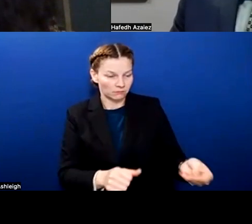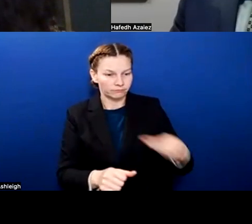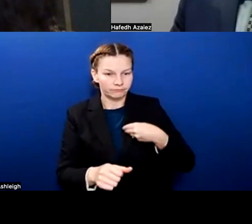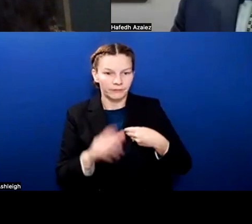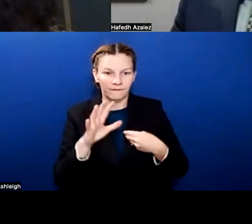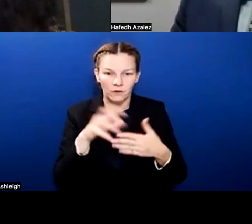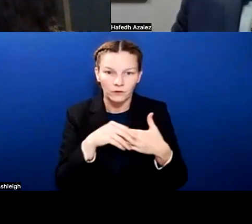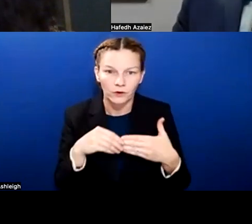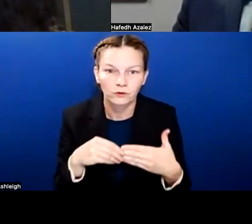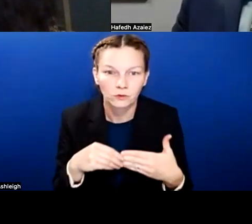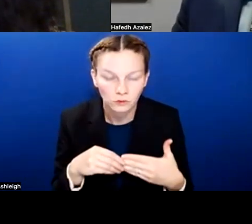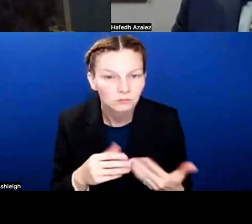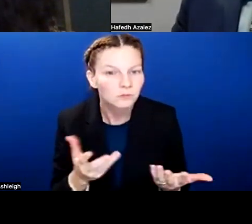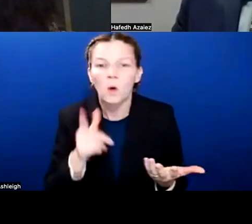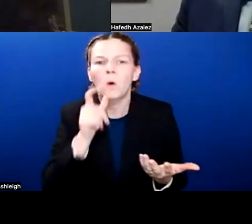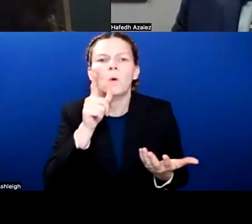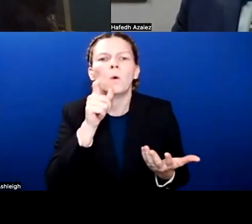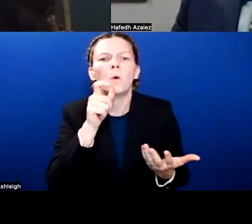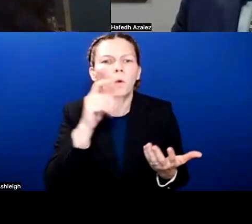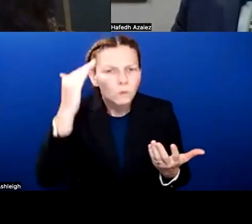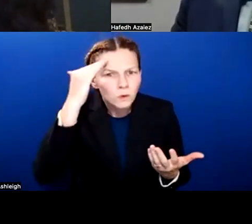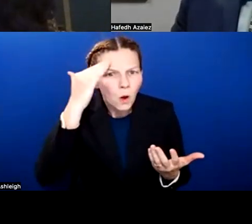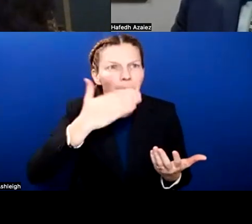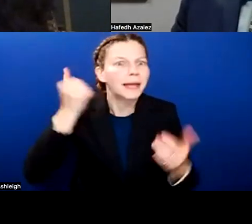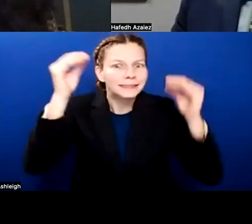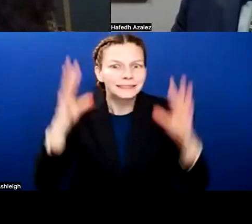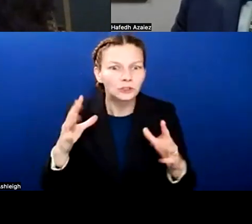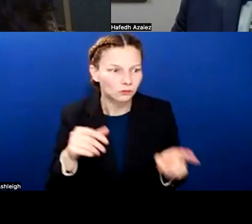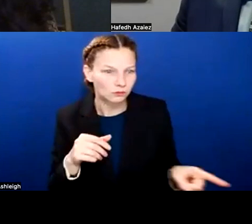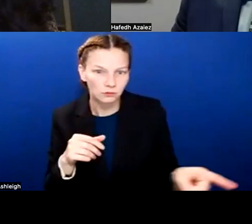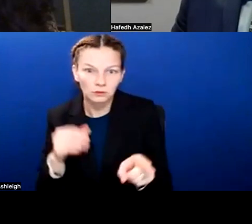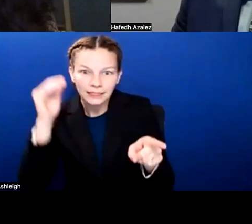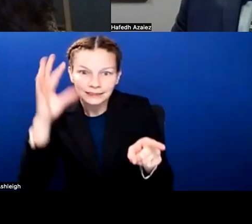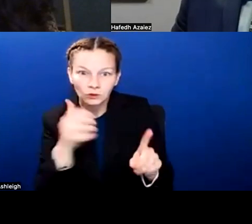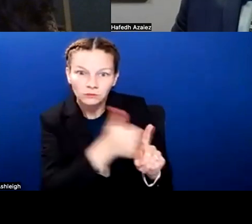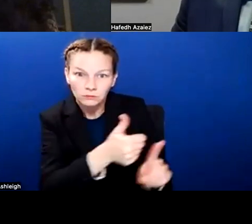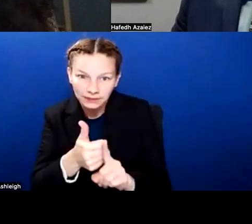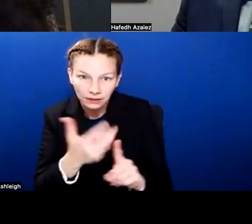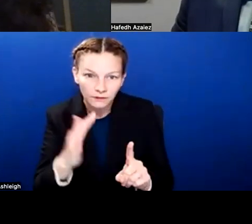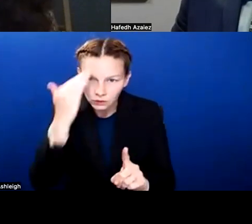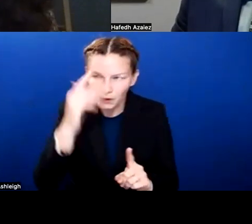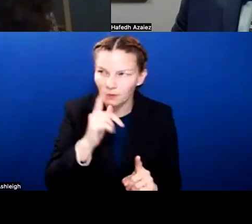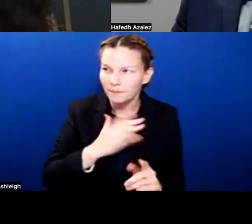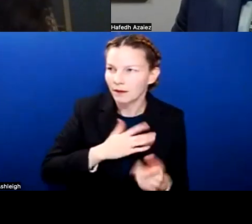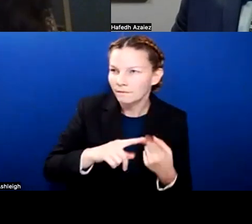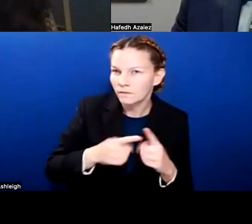I mean, nobody knows a good teacher like a good teacher, right? So that's the purpose behind that. And we offer that in some other hard to fill type positions as well.